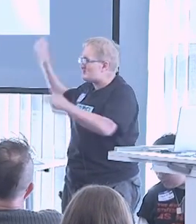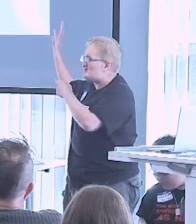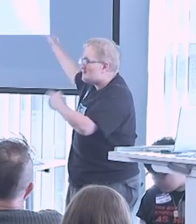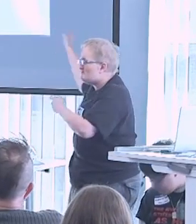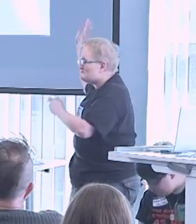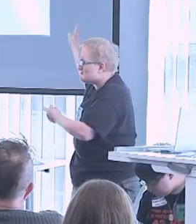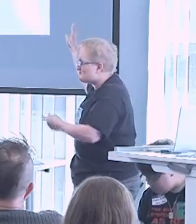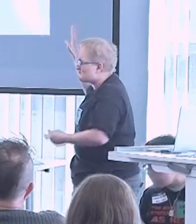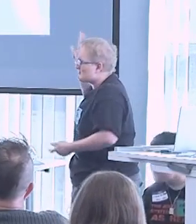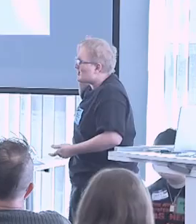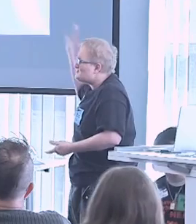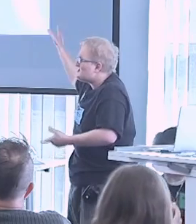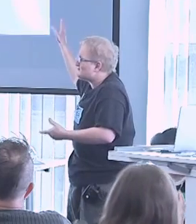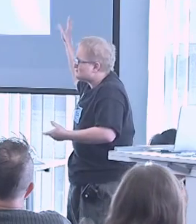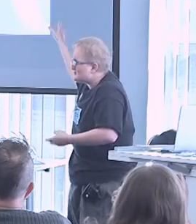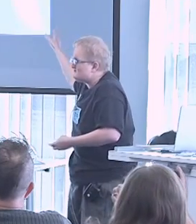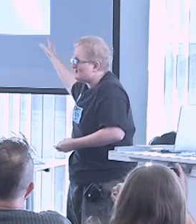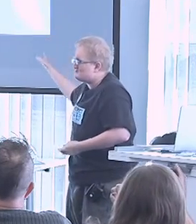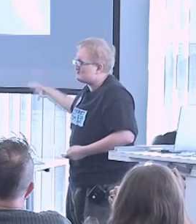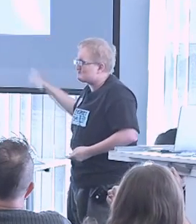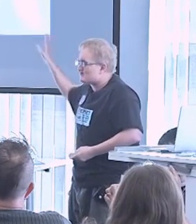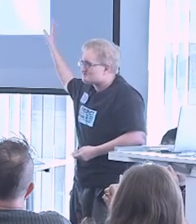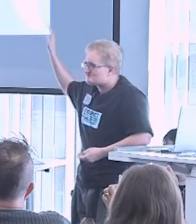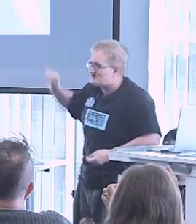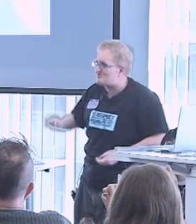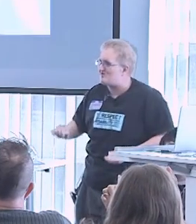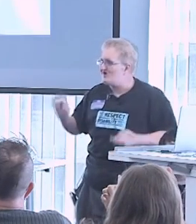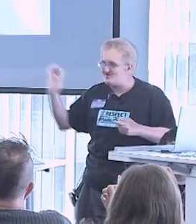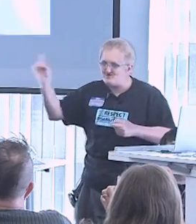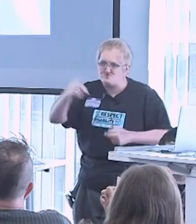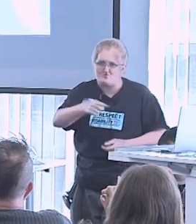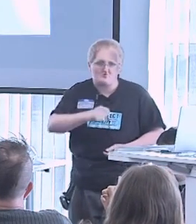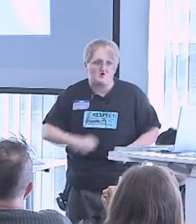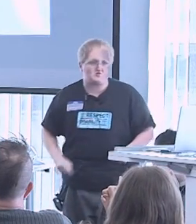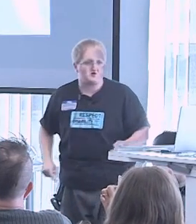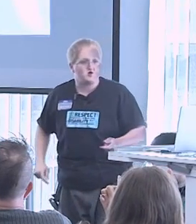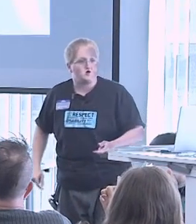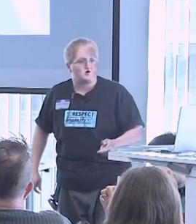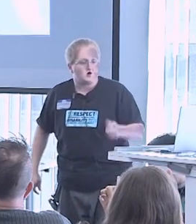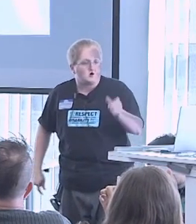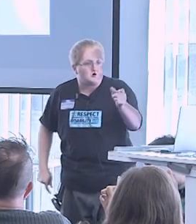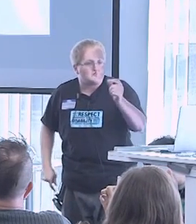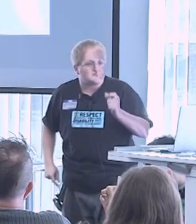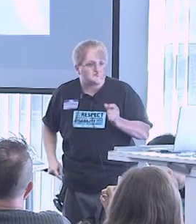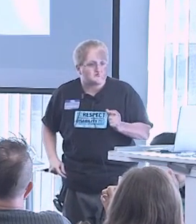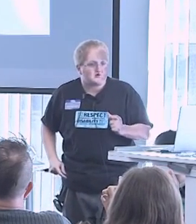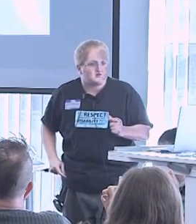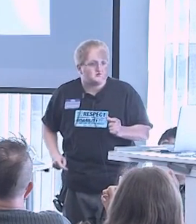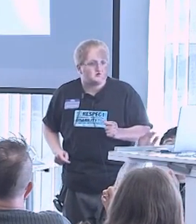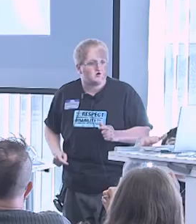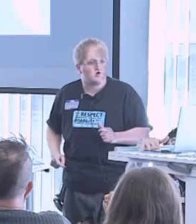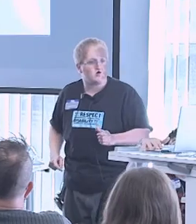But I love this idea of setting boundaries against care that you don't want. Slide.